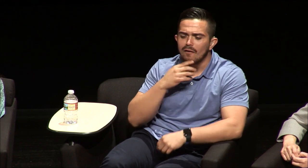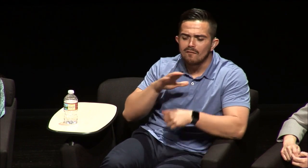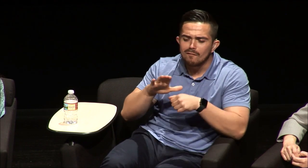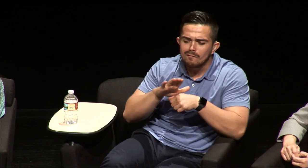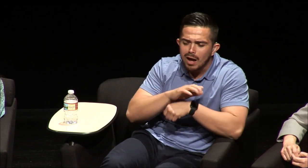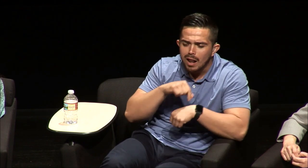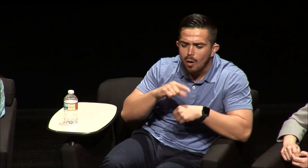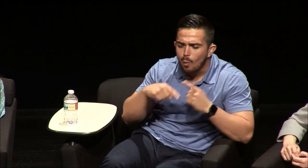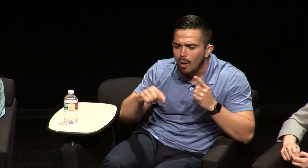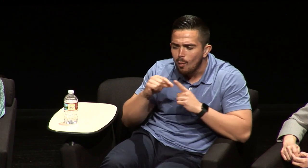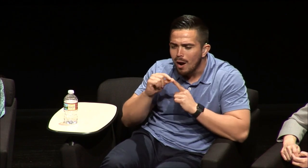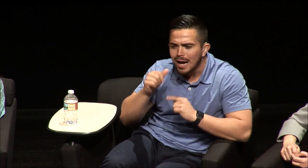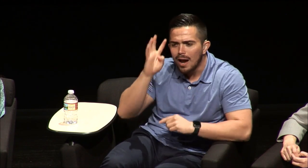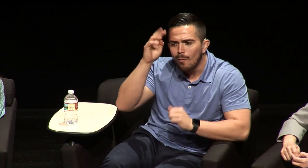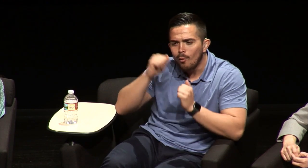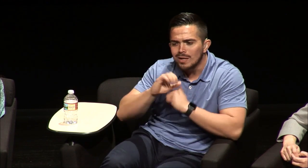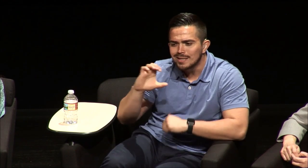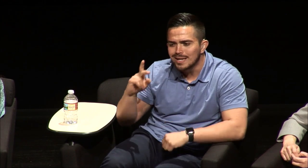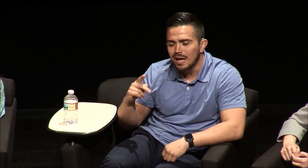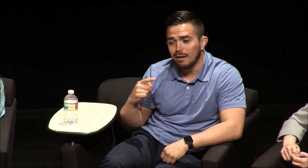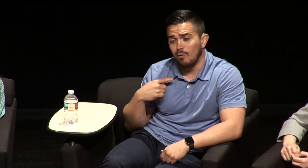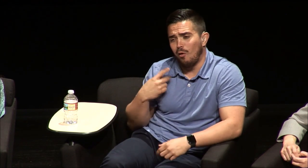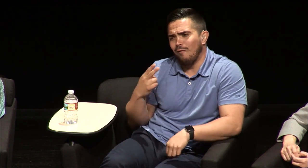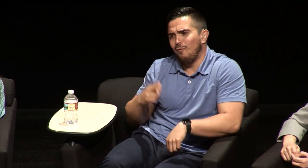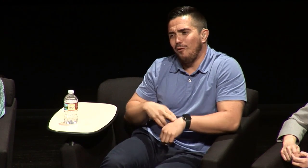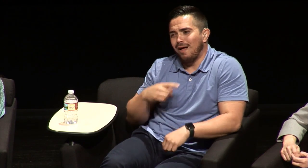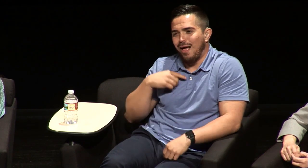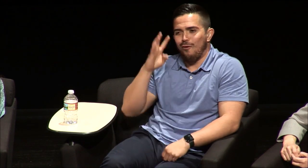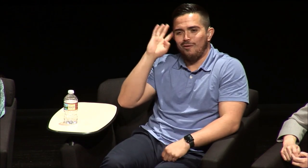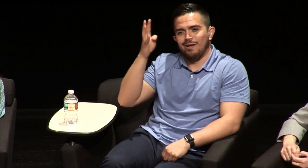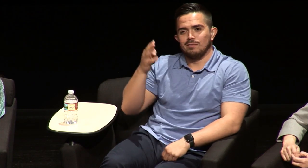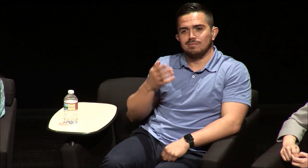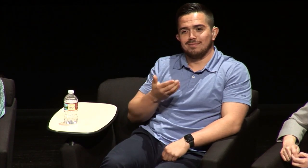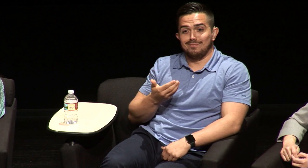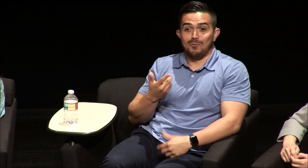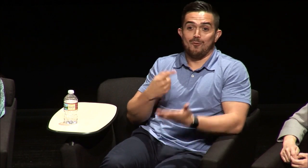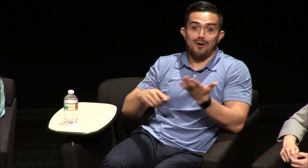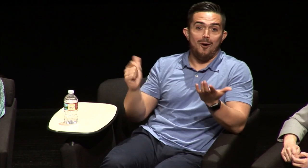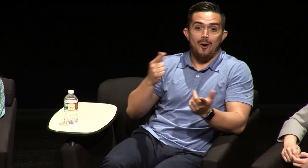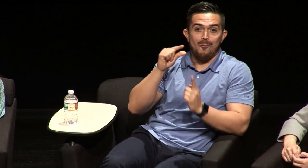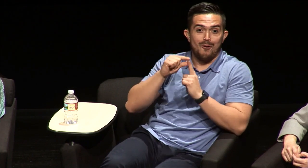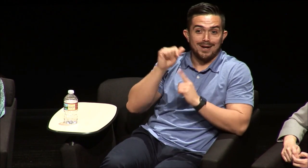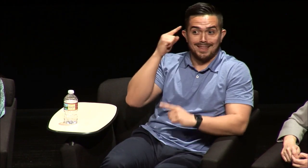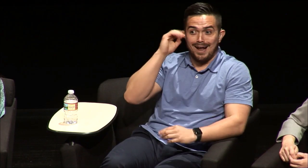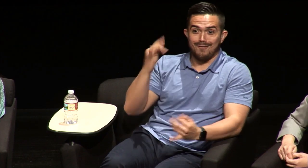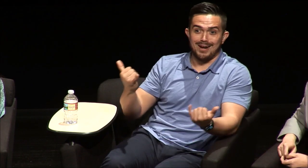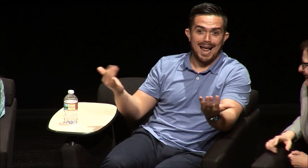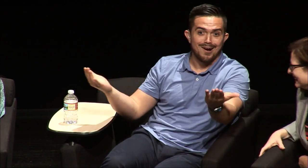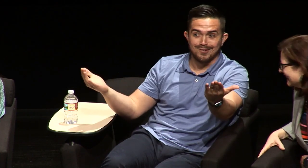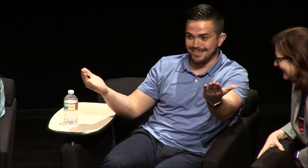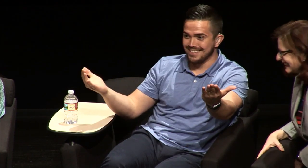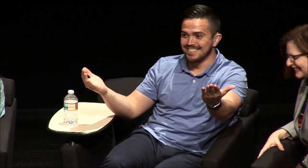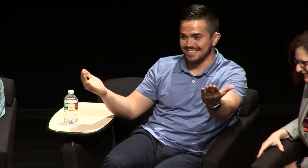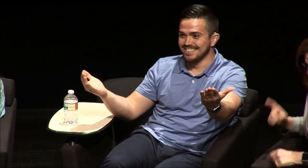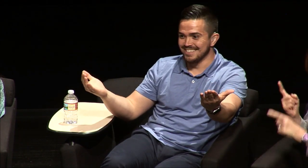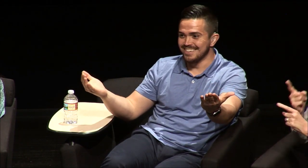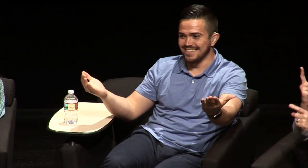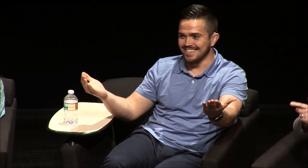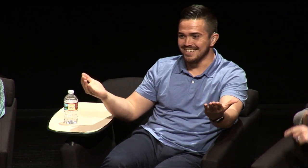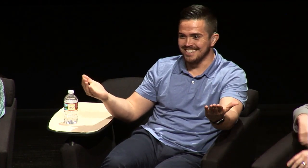and then and they're like fill in the word come up with the word that ends with CK and of course I well where did I make up right well what are you thinking